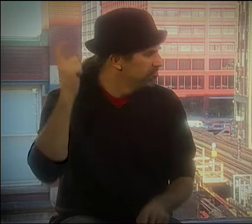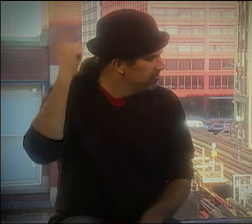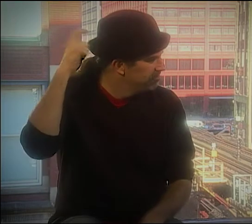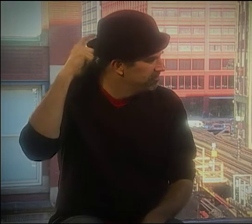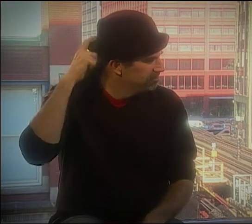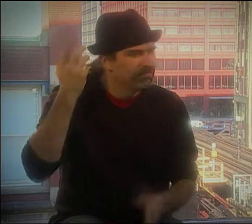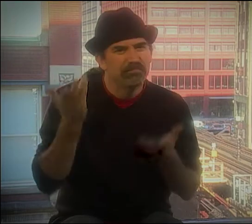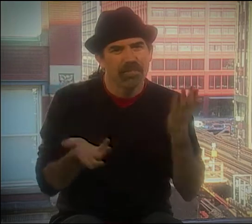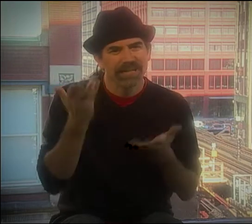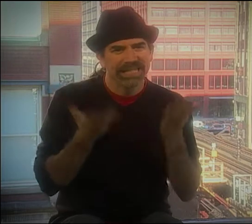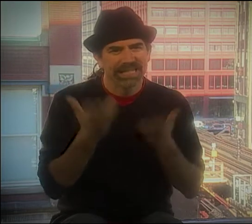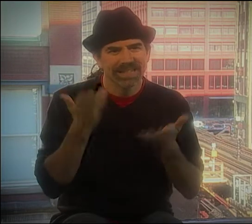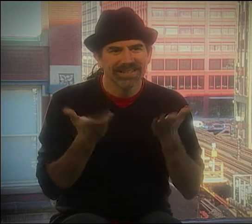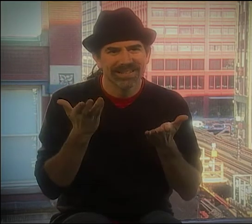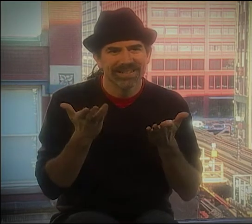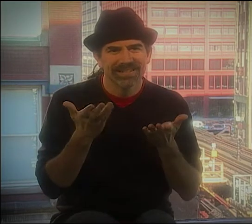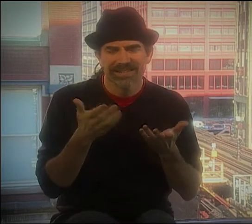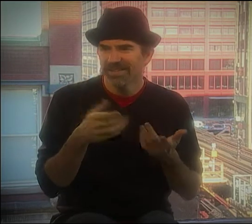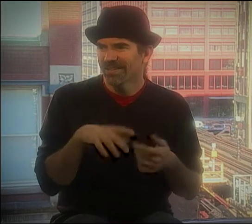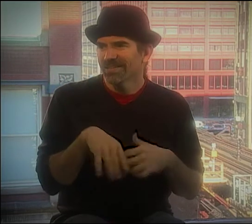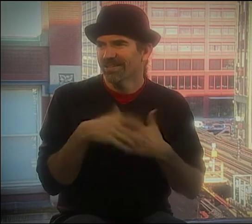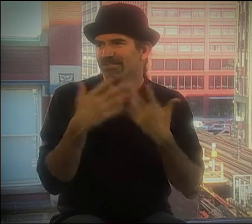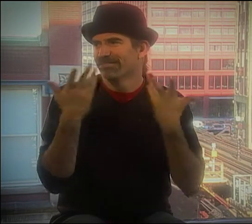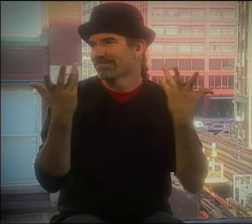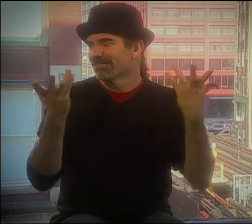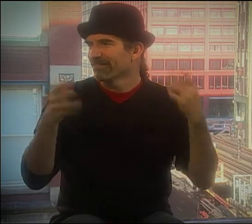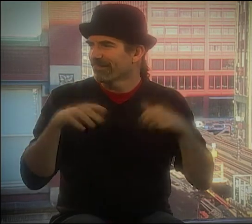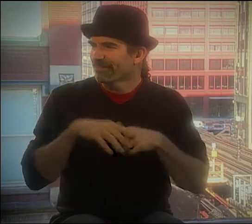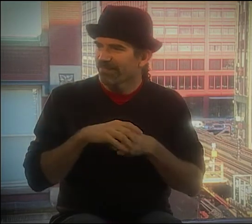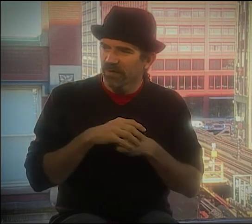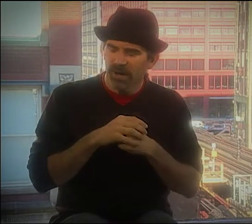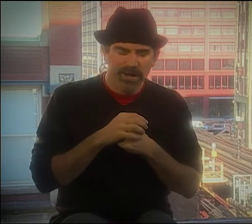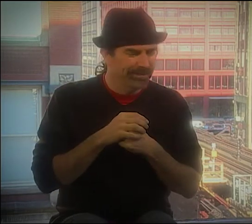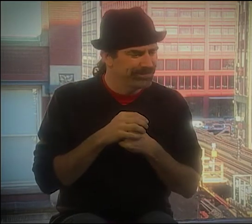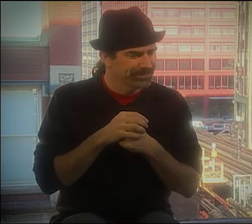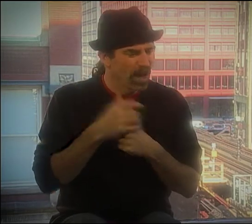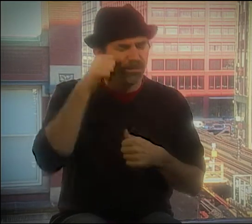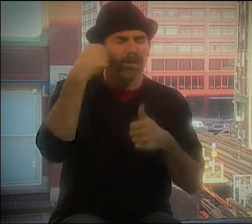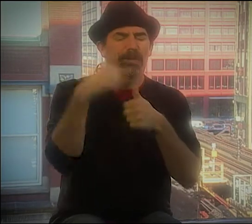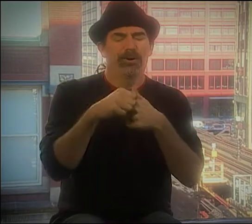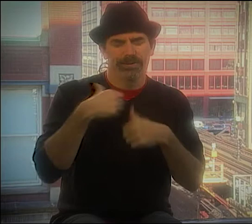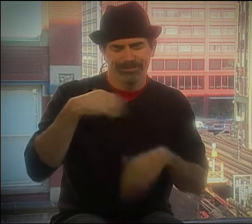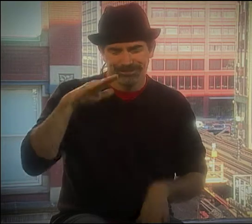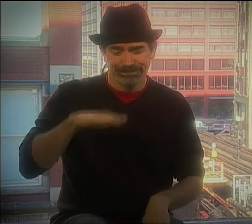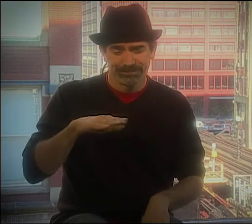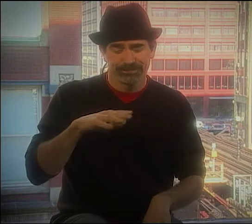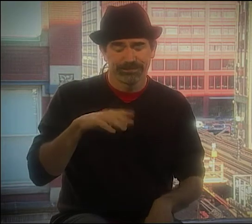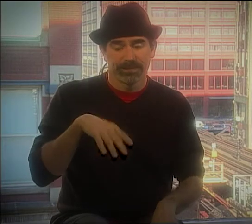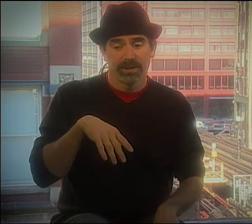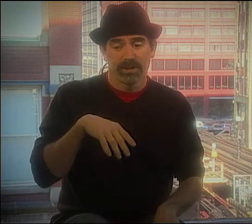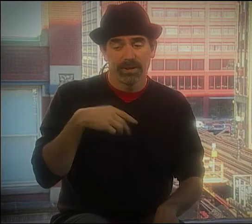SOUNDS, AND I CAN'T REALLY, BUT THEY MAY BE IN THERE SOMEWHERE IN THE BACK OF MY MIND.